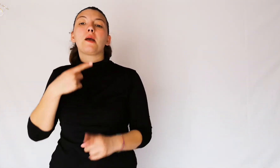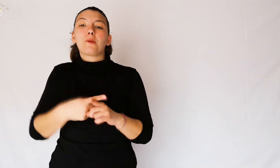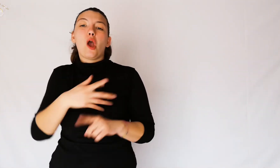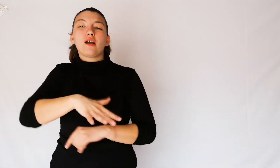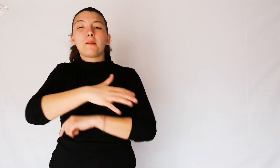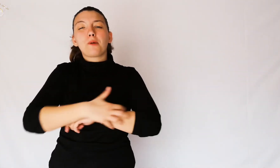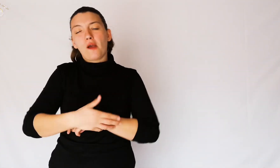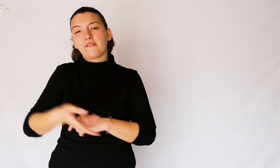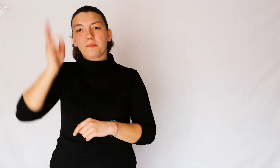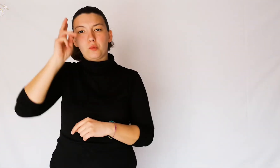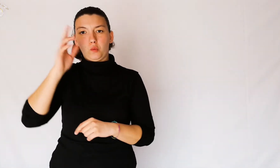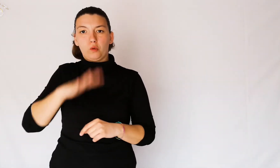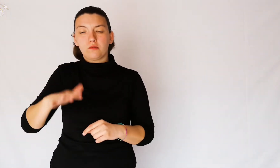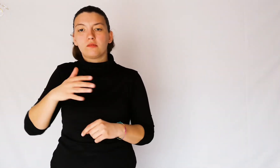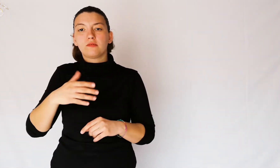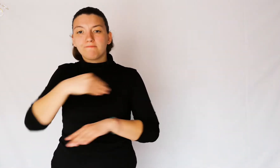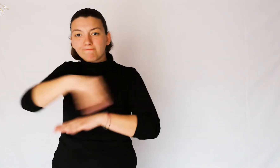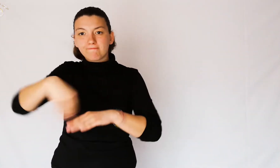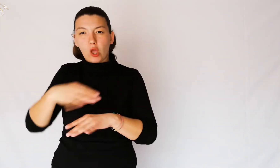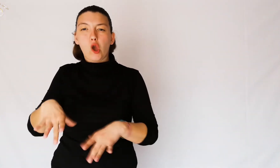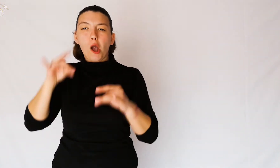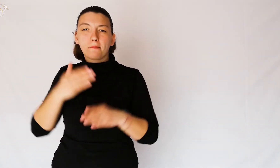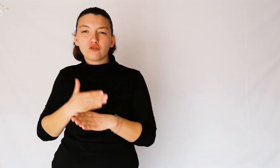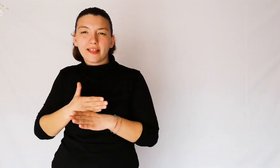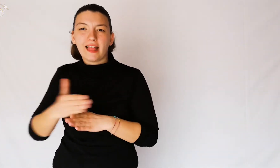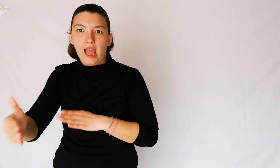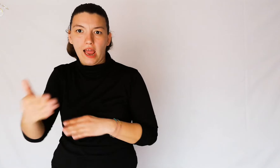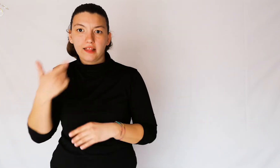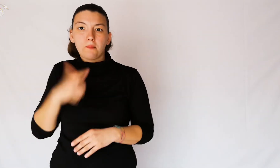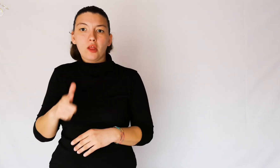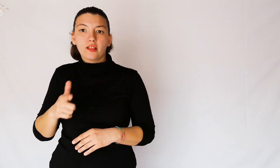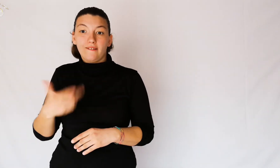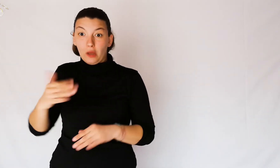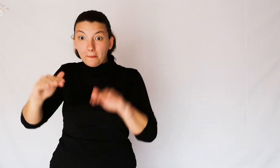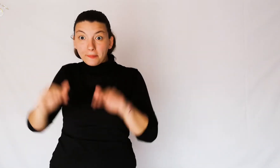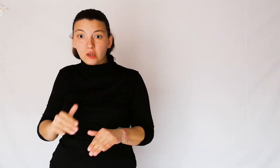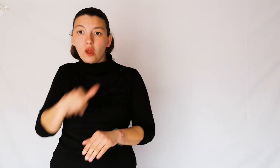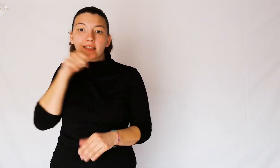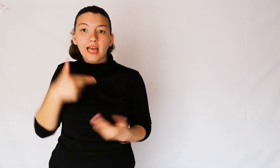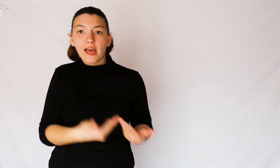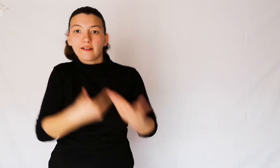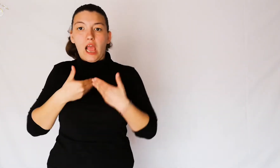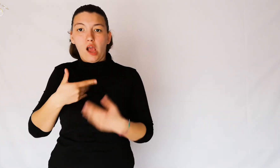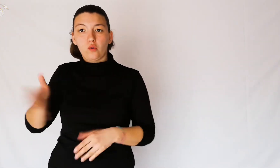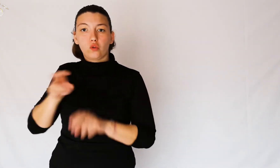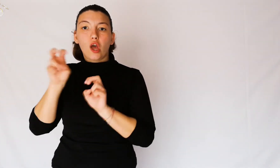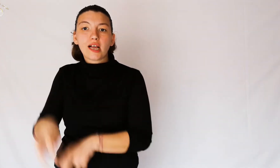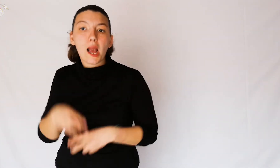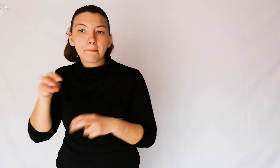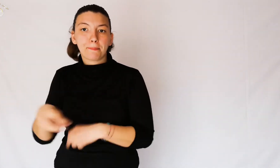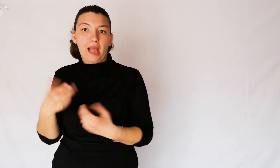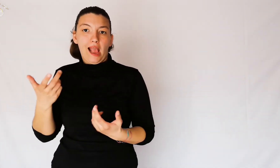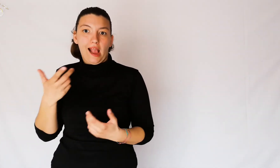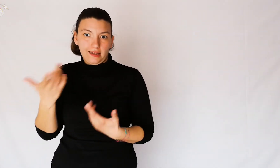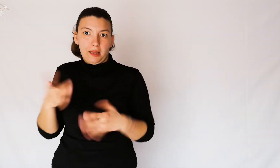Poor women began to bandage late because when they were little they gave help in the countryside,